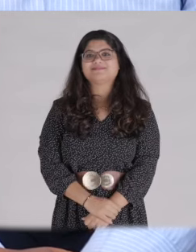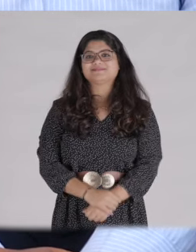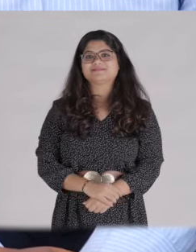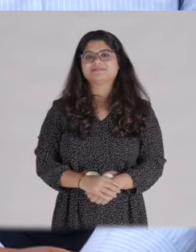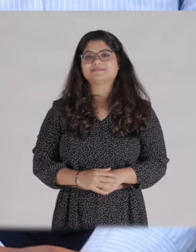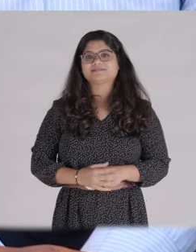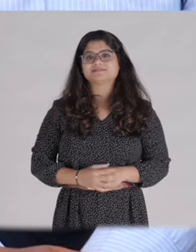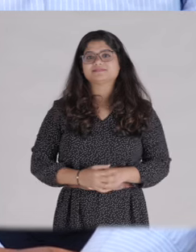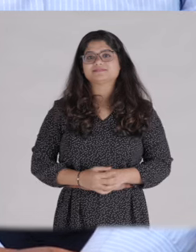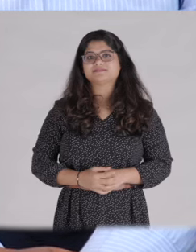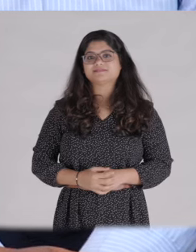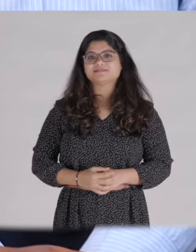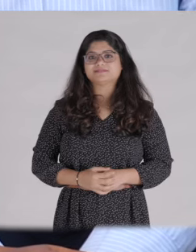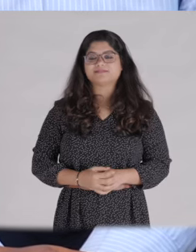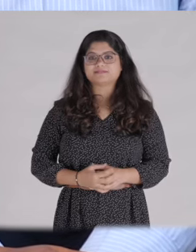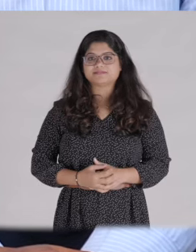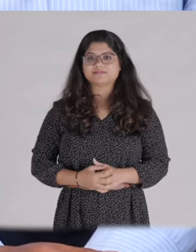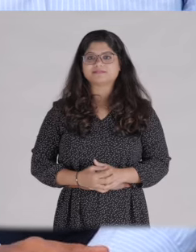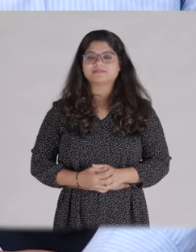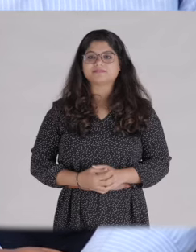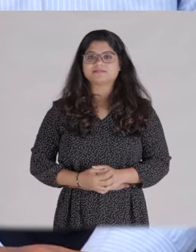[Rubi Sharma] In my entire family – and I have a big one –